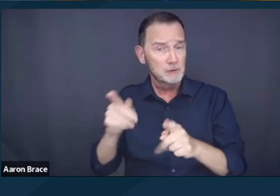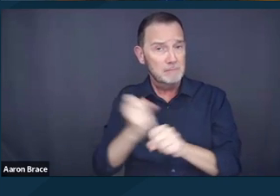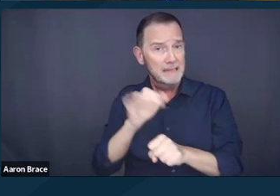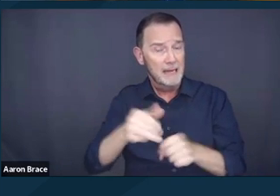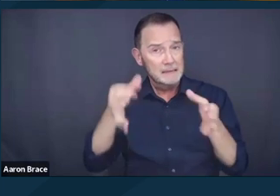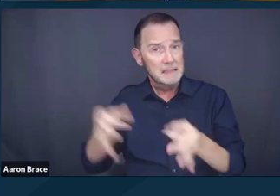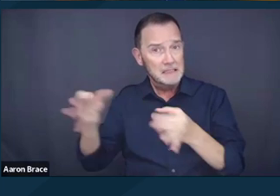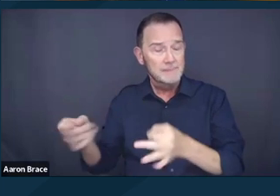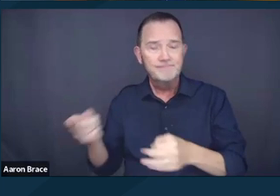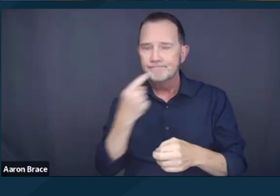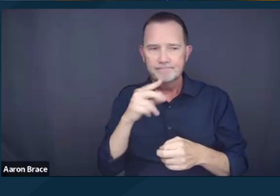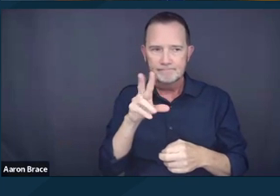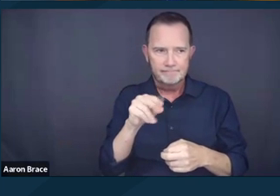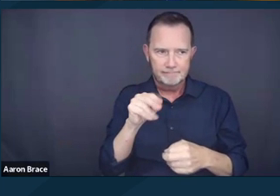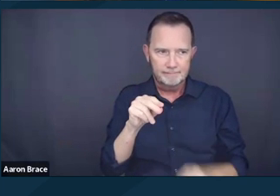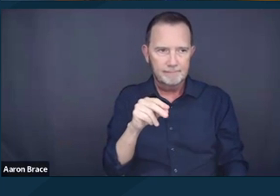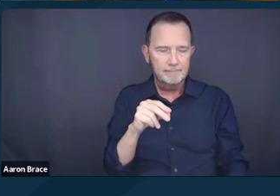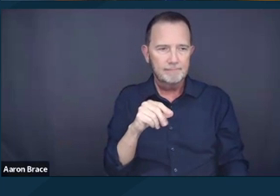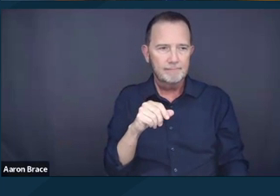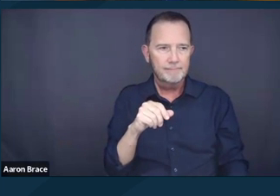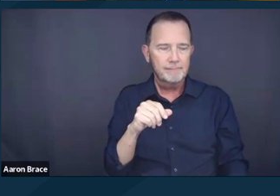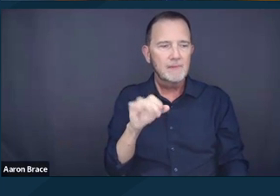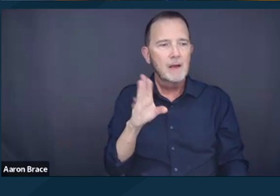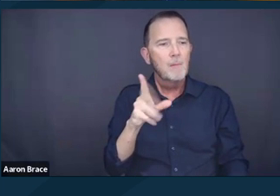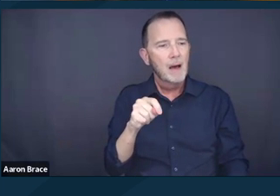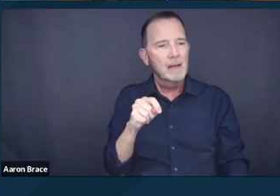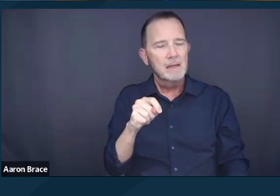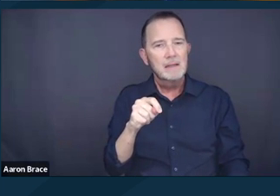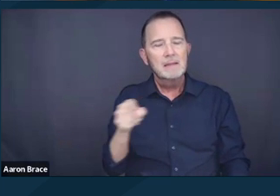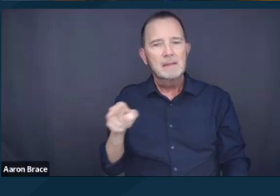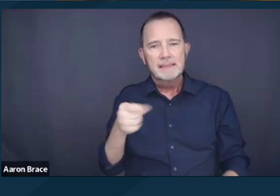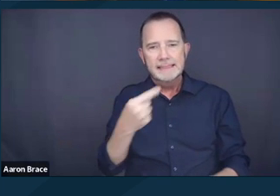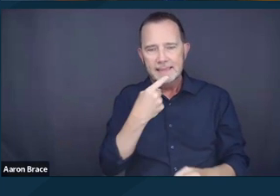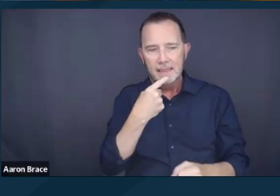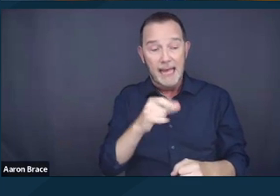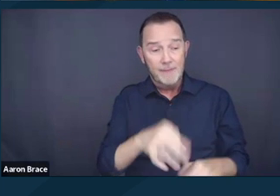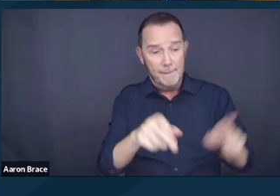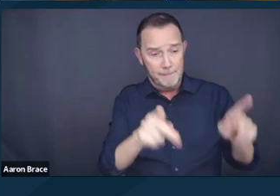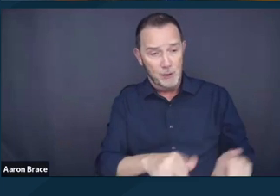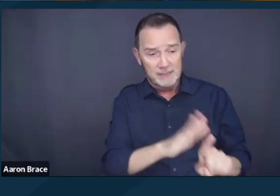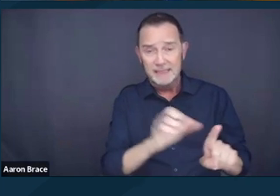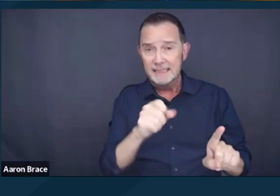The ruling, however, was broadly about how the criminalization of someone's status as a homeless person